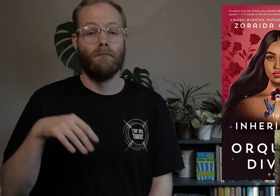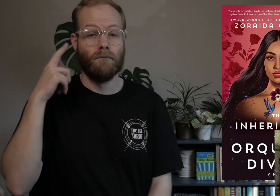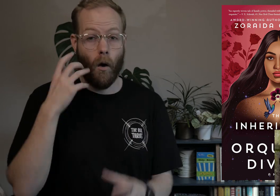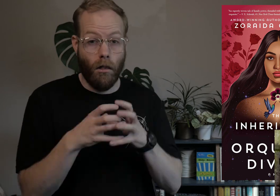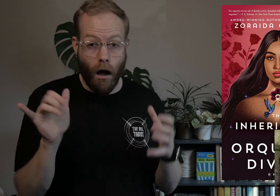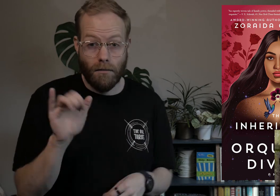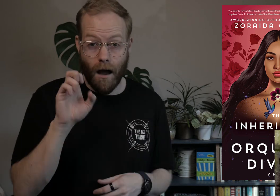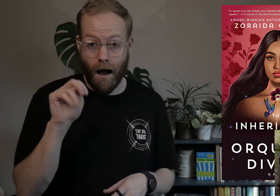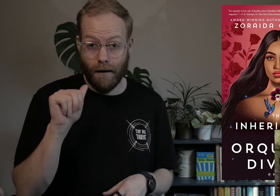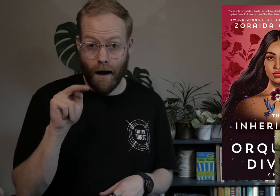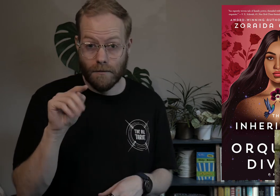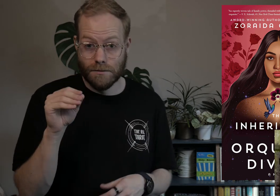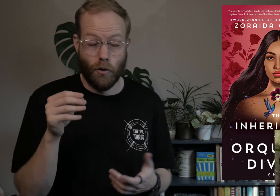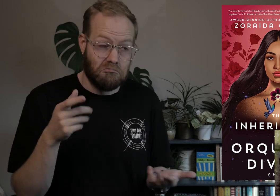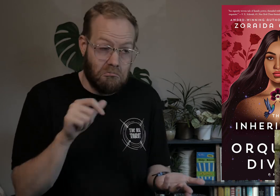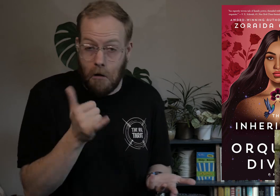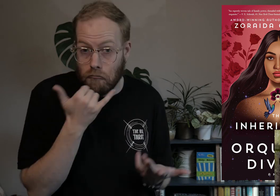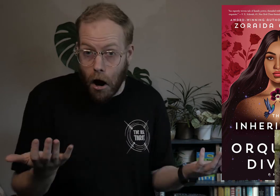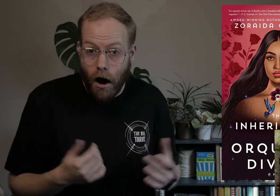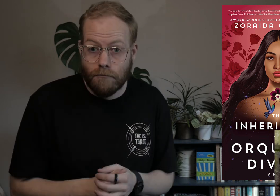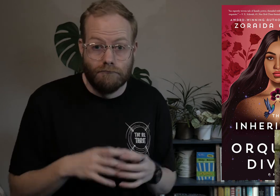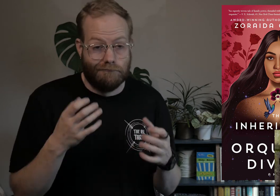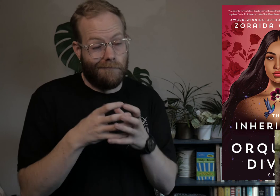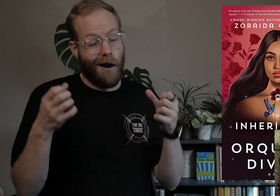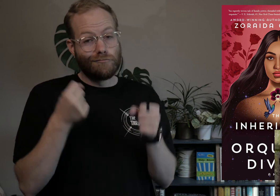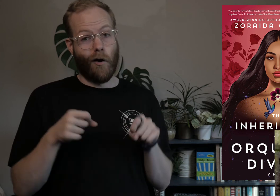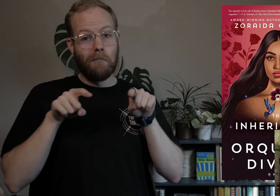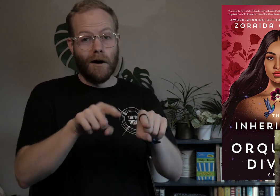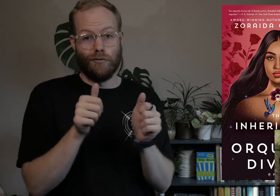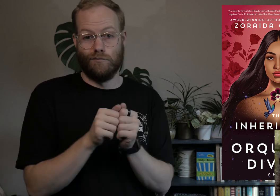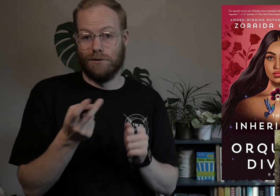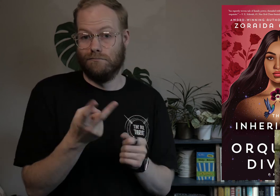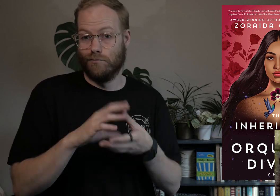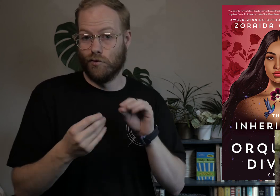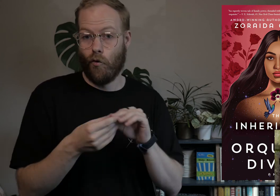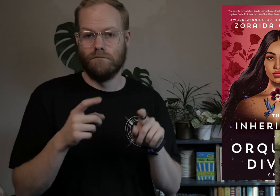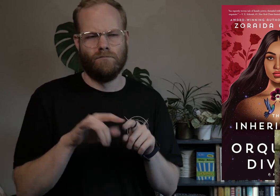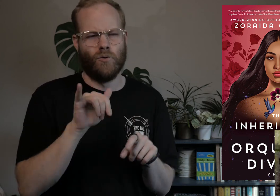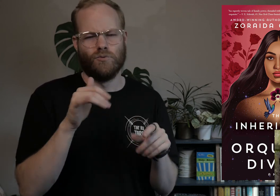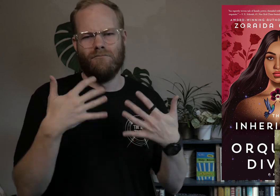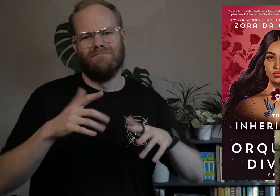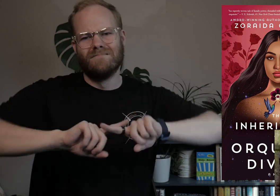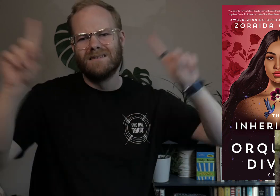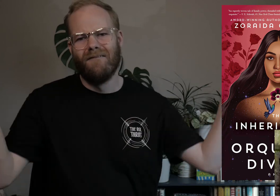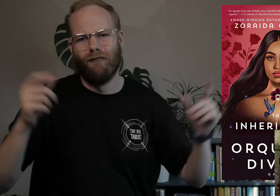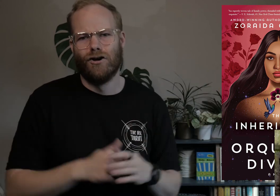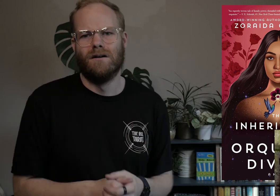If this sounds a lot like Encanto, you aren’t wrong! There are a lot of strong parallels with these stories, but they also are very different.